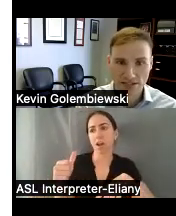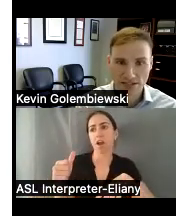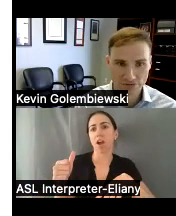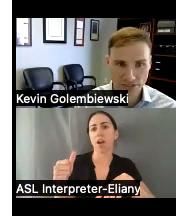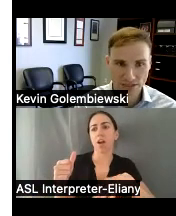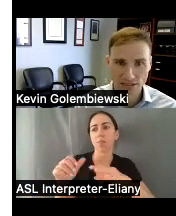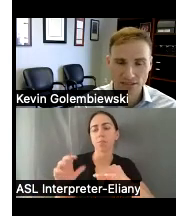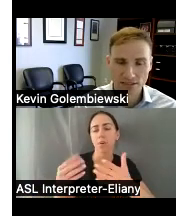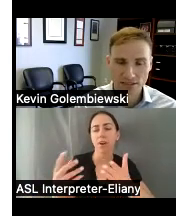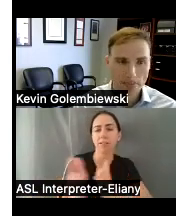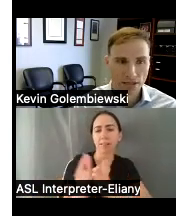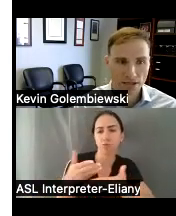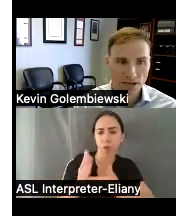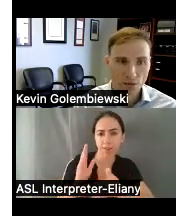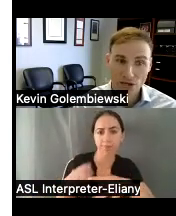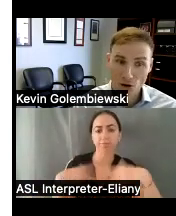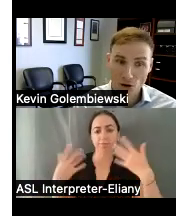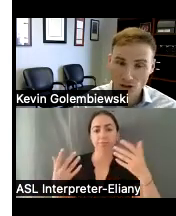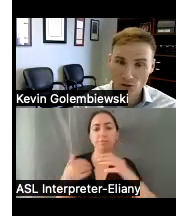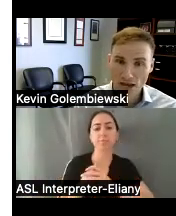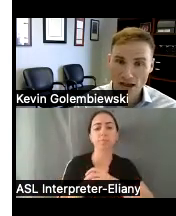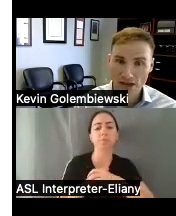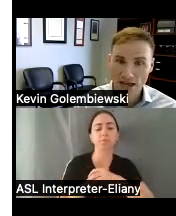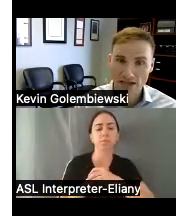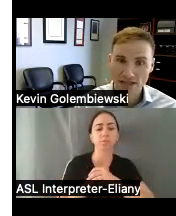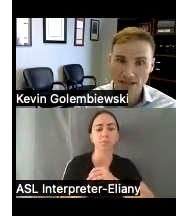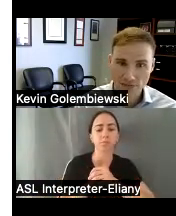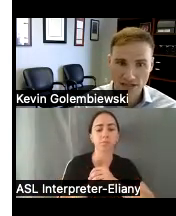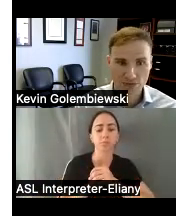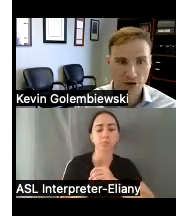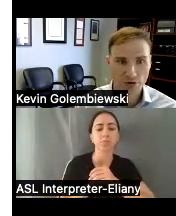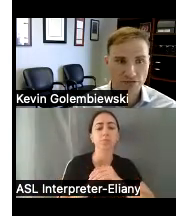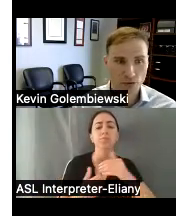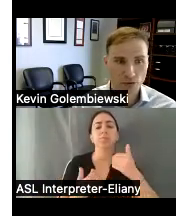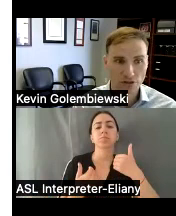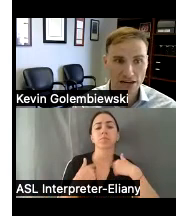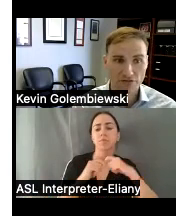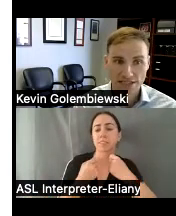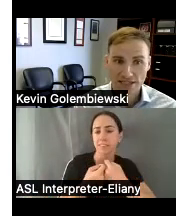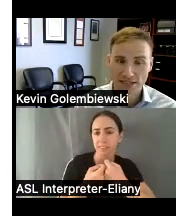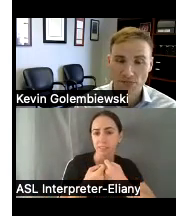residents of the facilities we also have a team at disability rights Florida that investigates